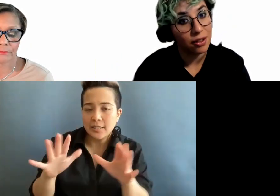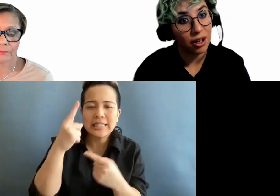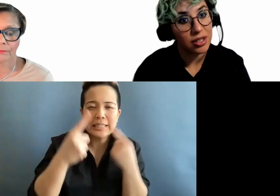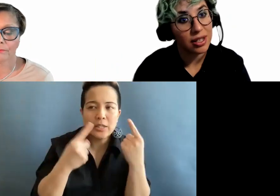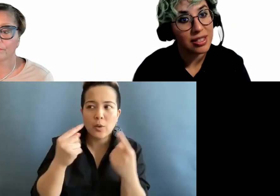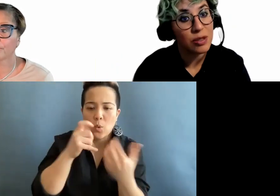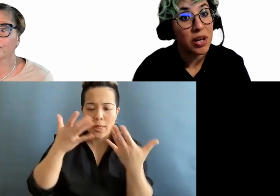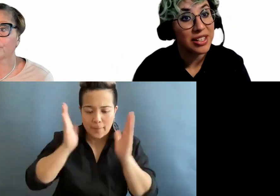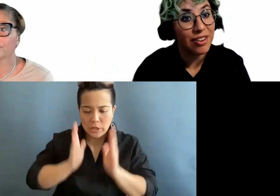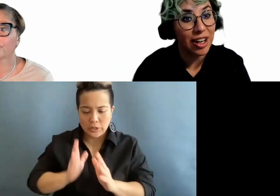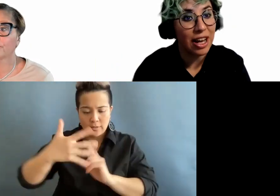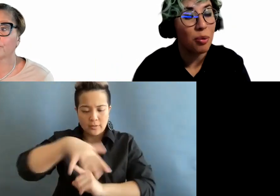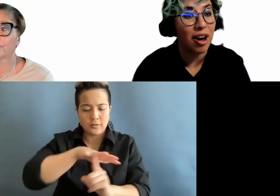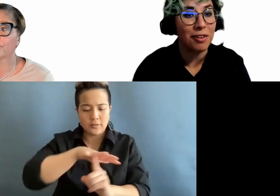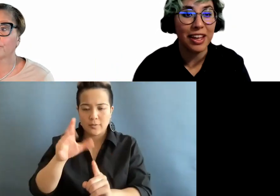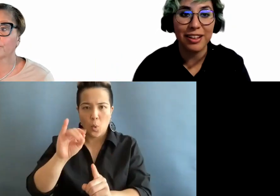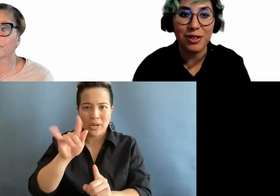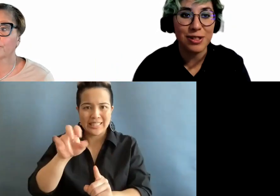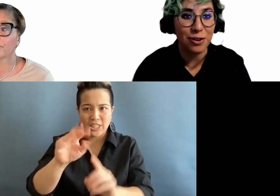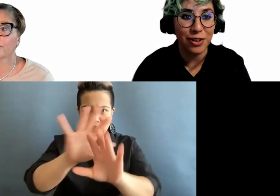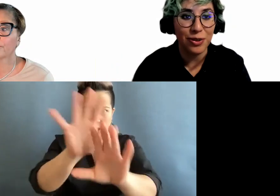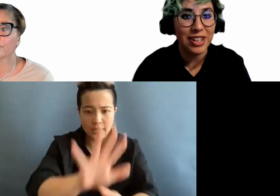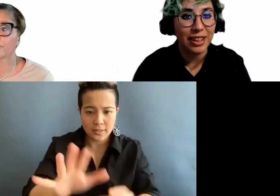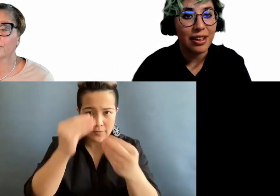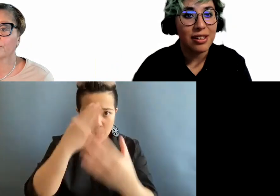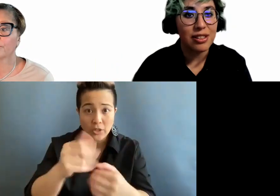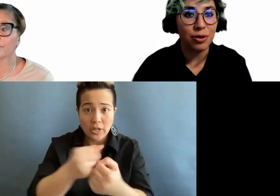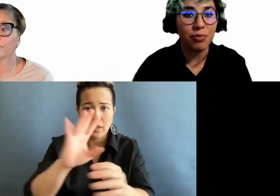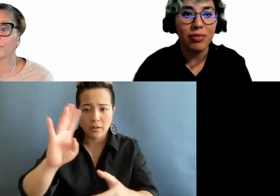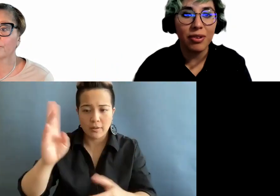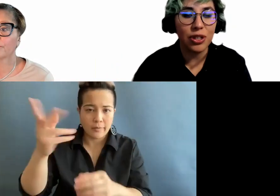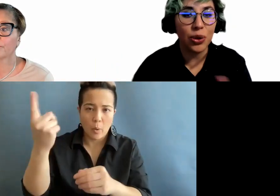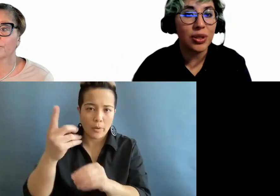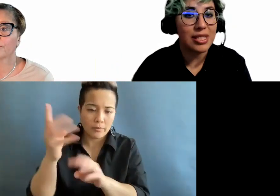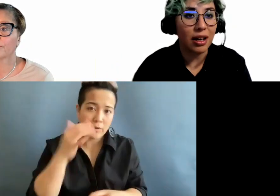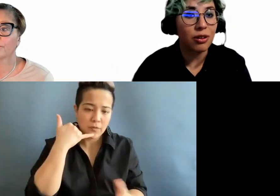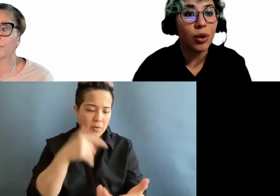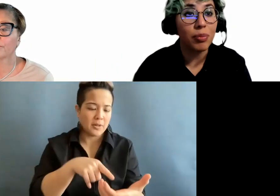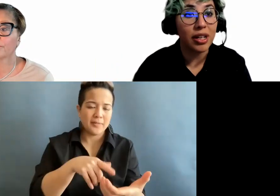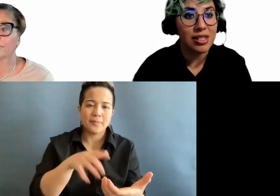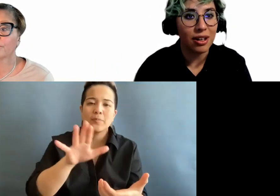the content, especially right now where everything goes to your phone. So don't design Web pages that